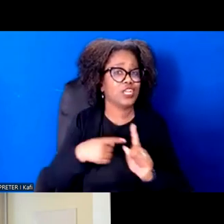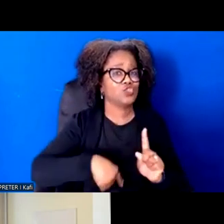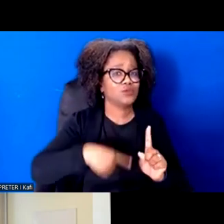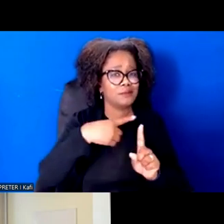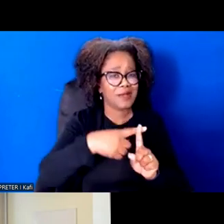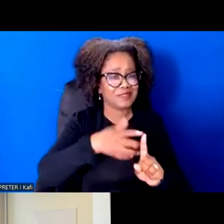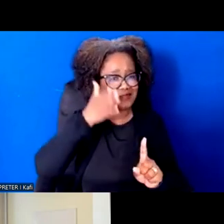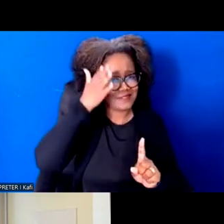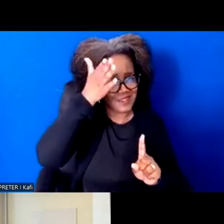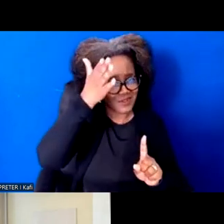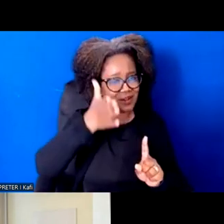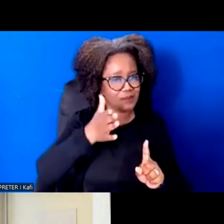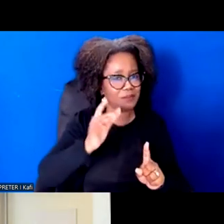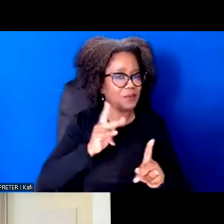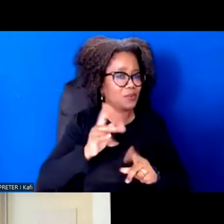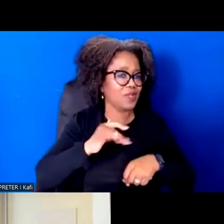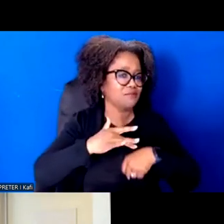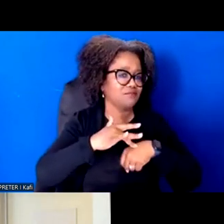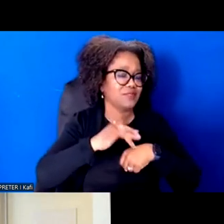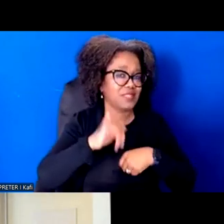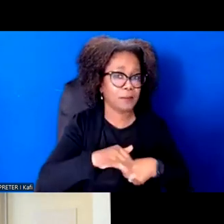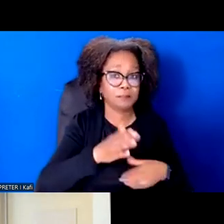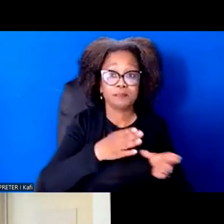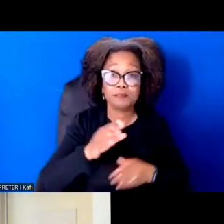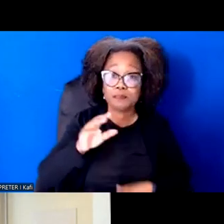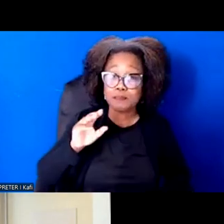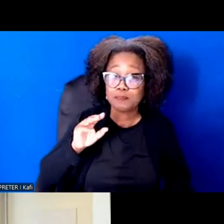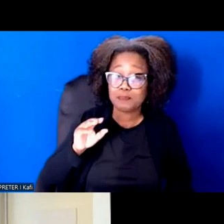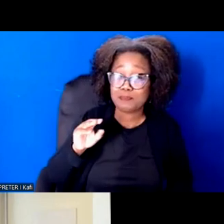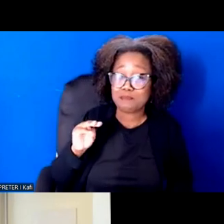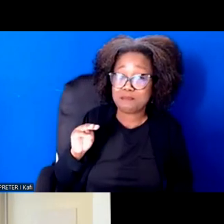I'm wondering if you can talk a little bit about power and collective power and how we